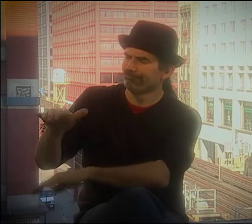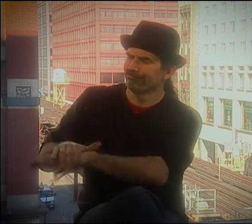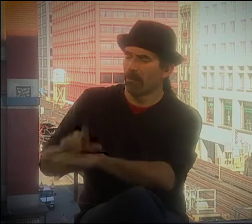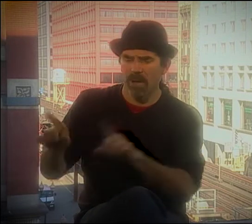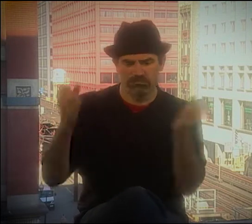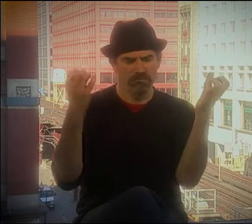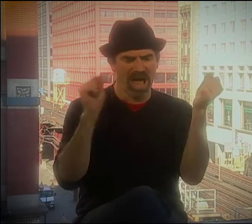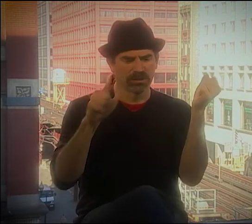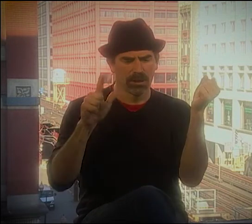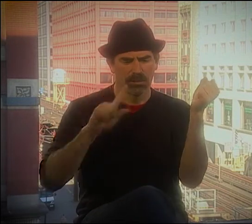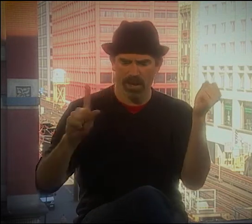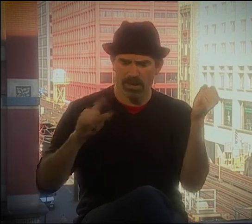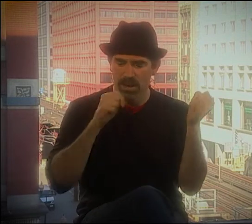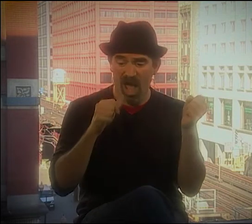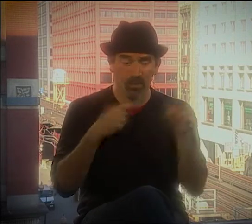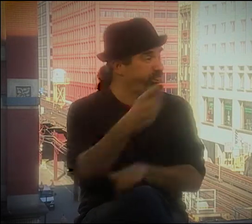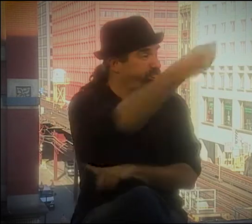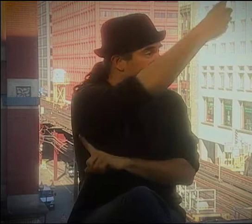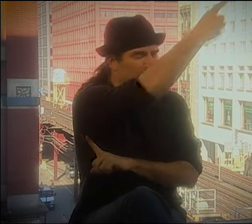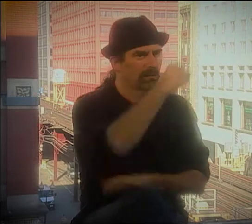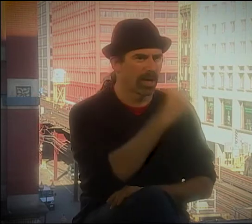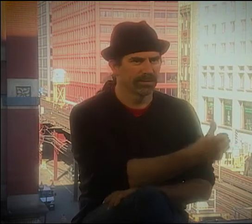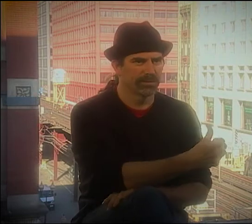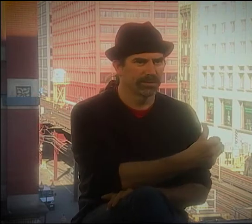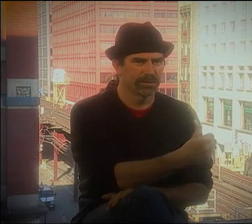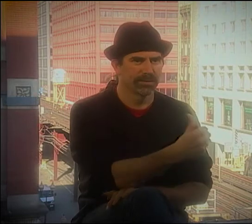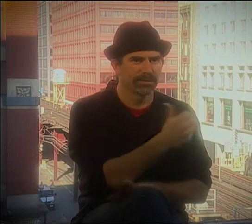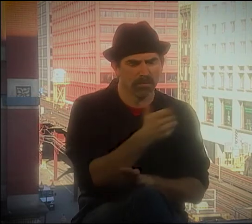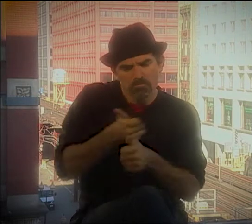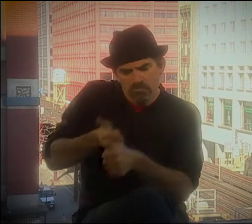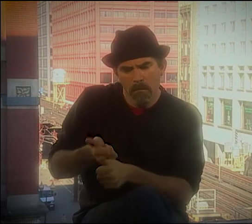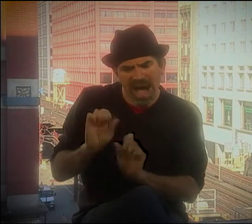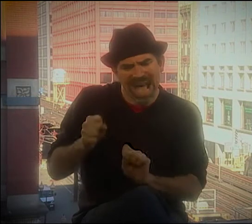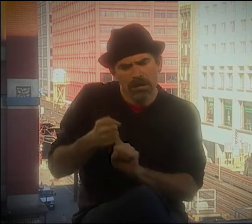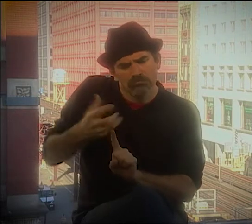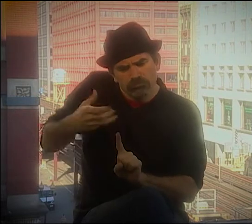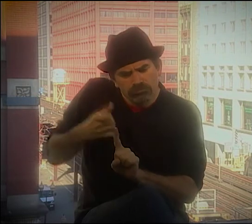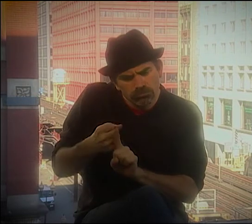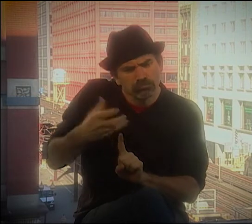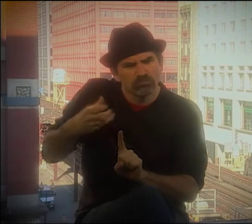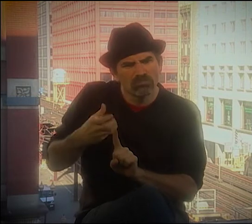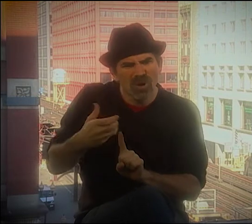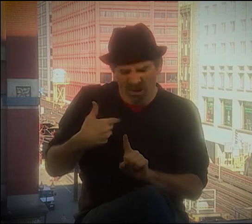EXPAND ON IT, BUT IT WAS STILL ENGLISH INTO AN ASL TRANSLATION.